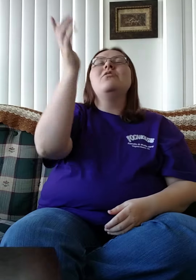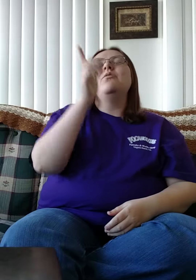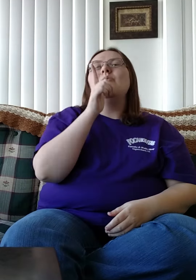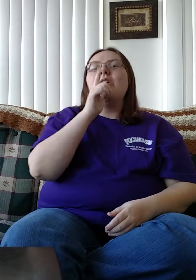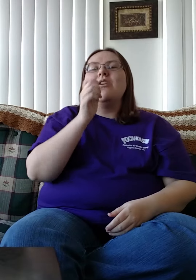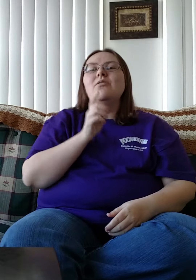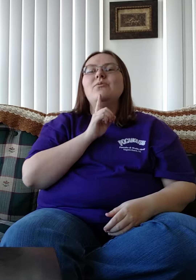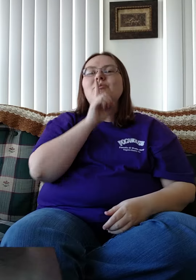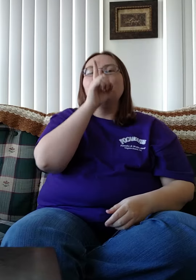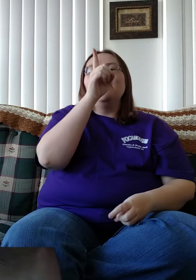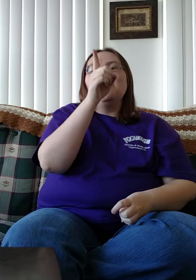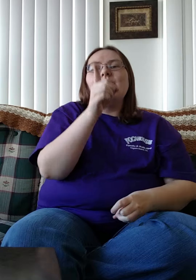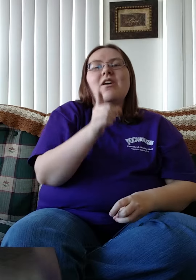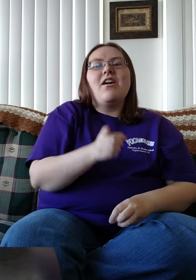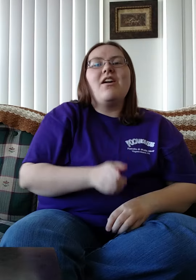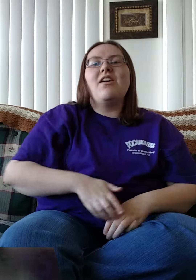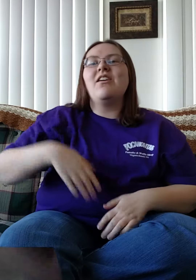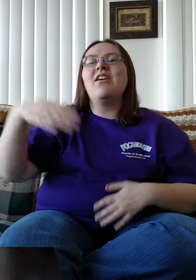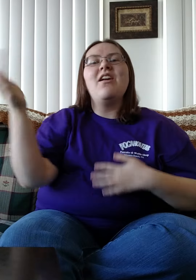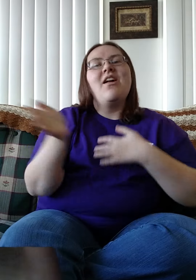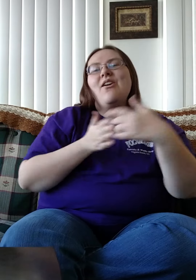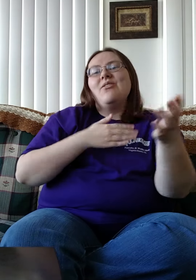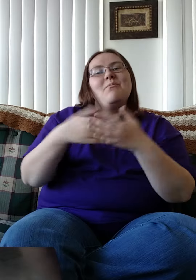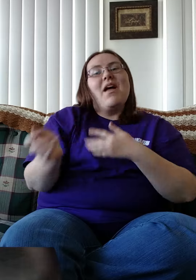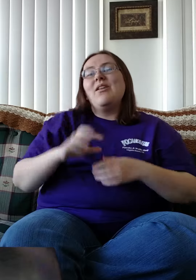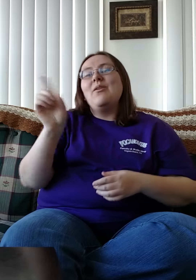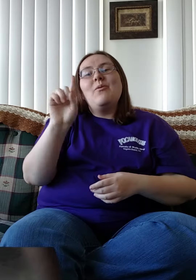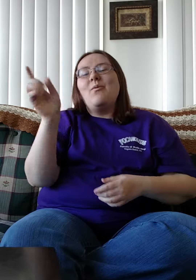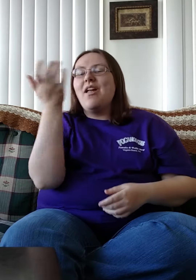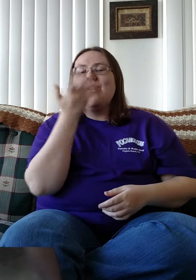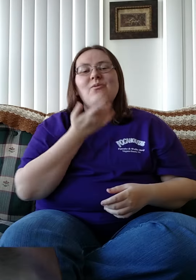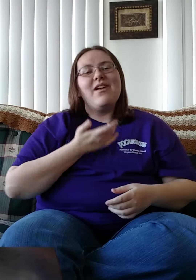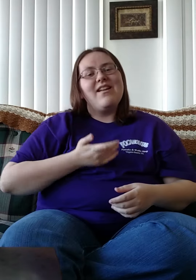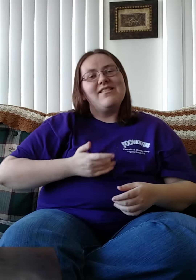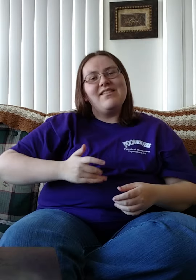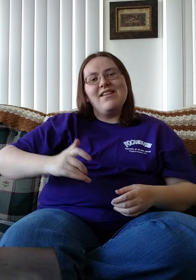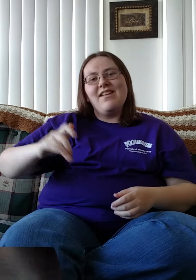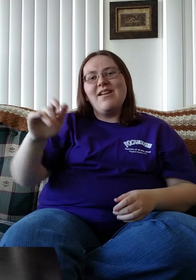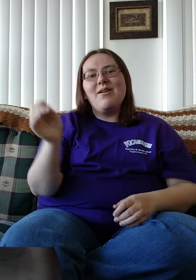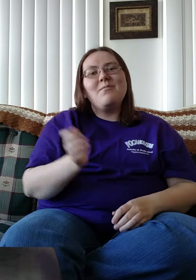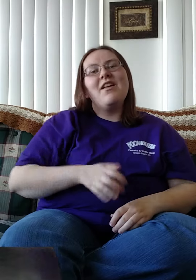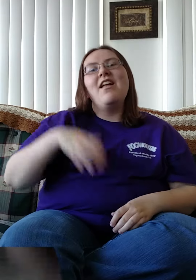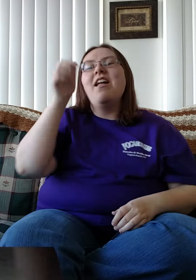You are who You are No matter where I am